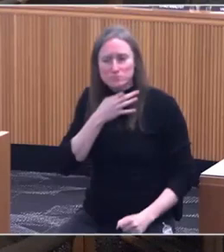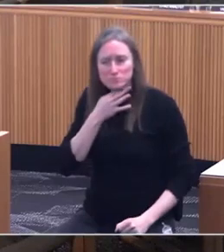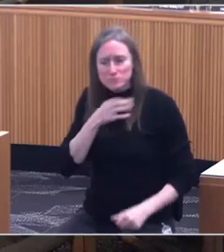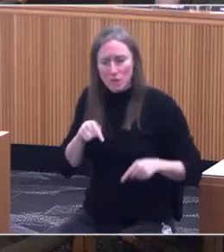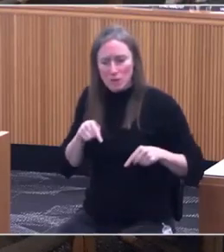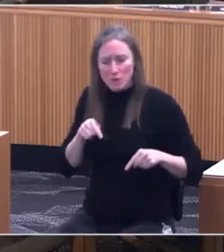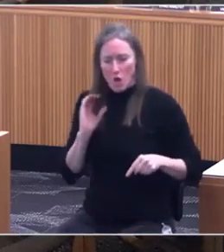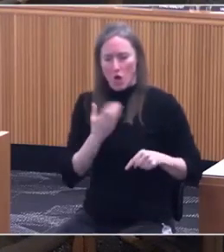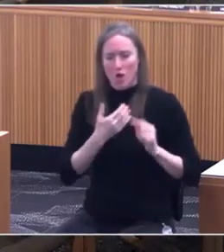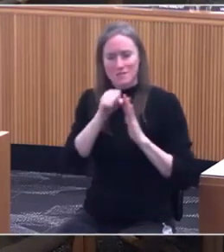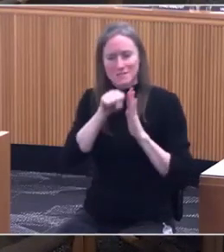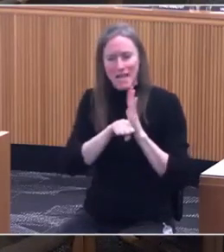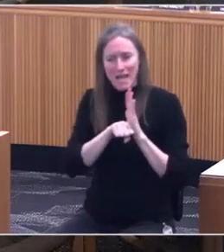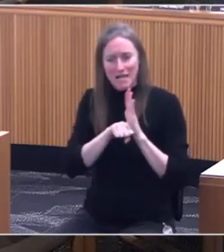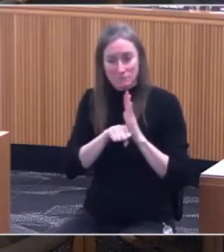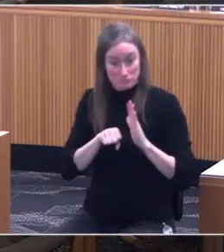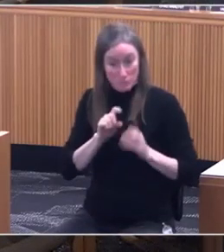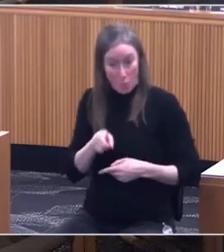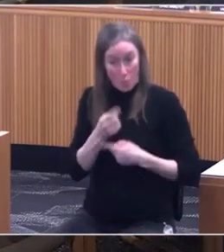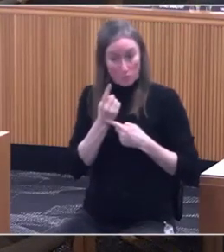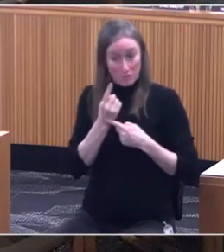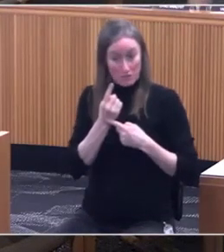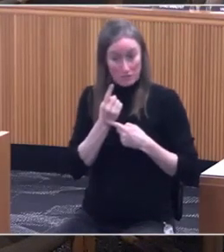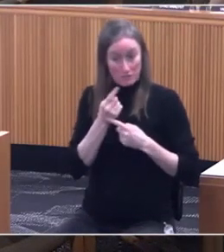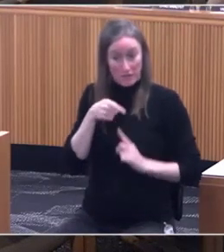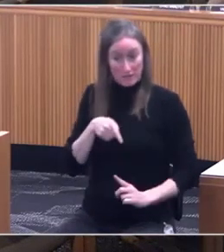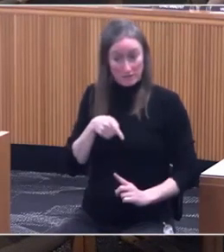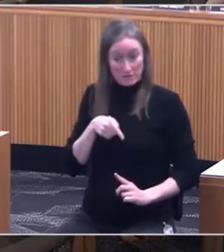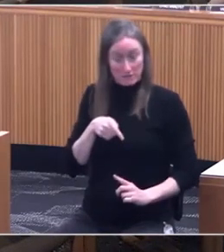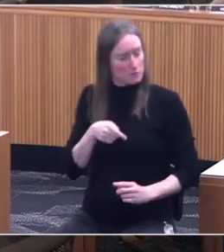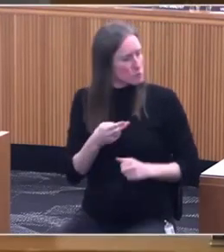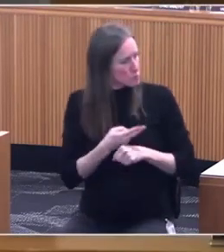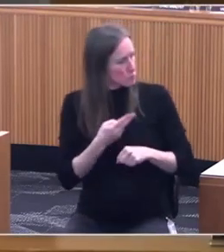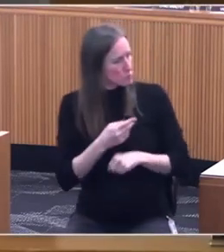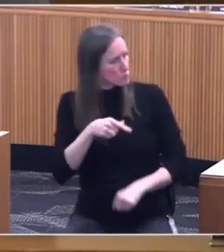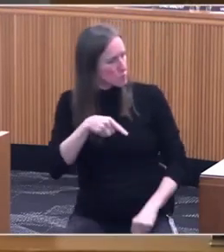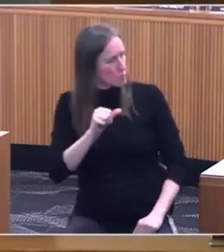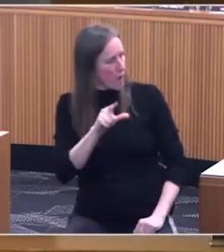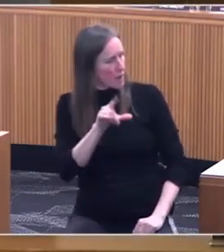or is there more states that do this? [Megan] Use QALY? Yeah, use quality and stuff.